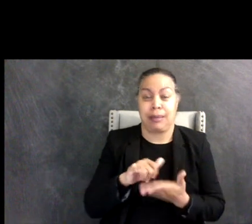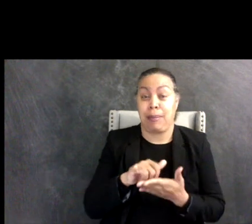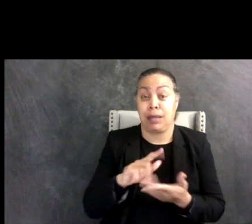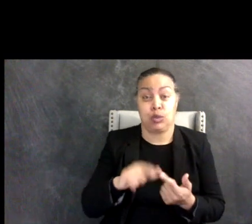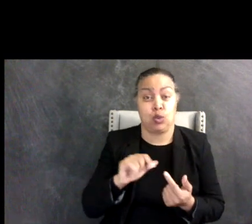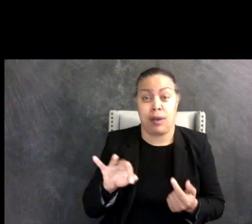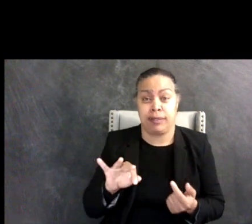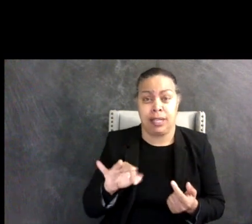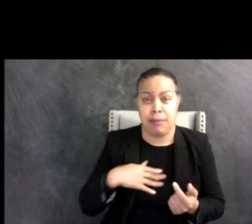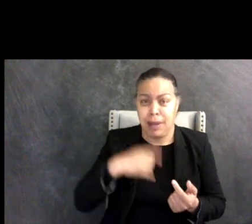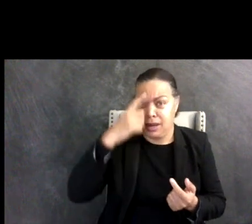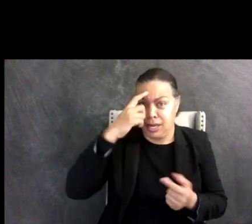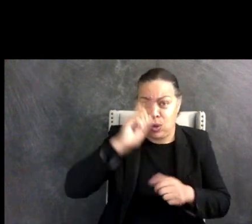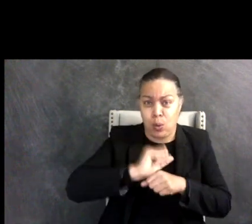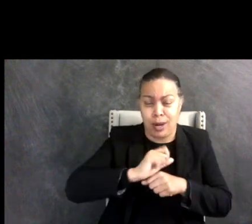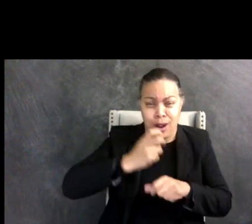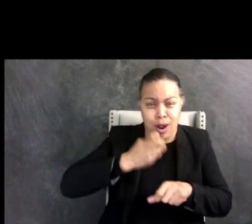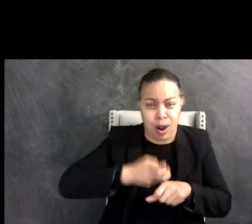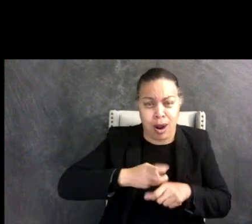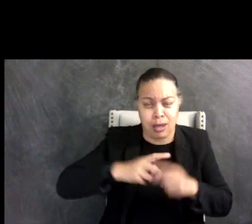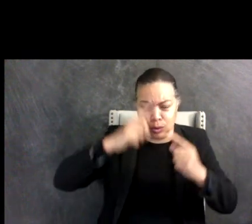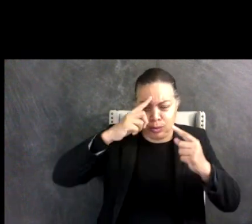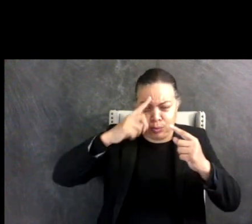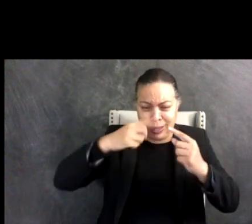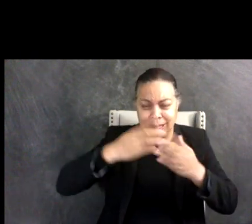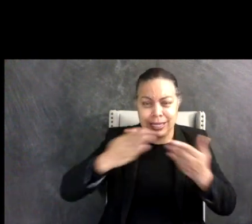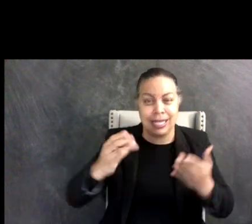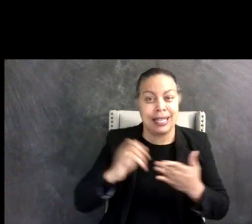My brain is working really hard to process things that non-autistic people don't even have to think